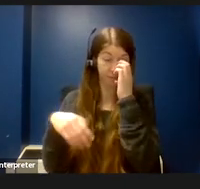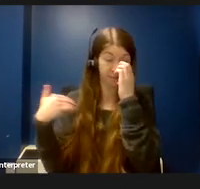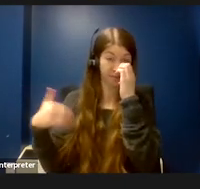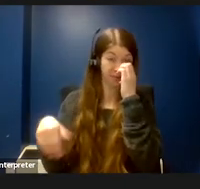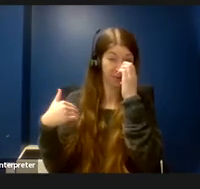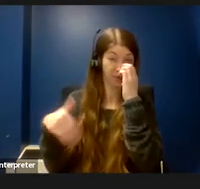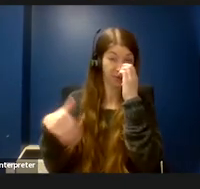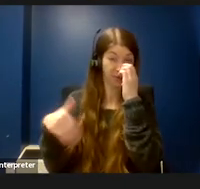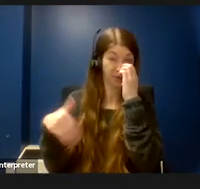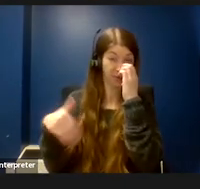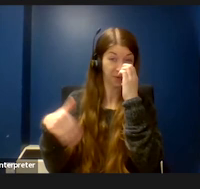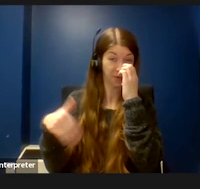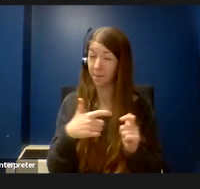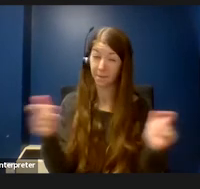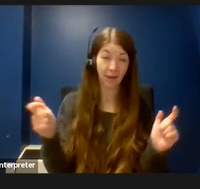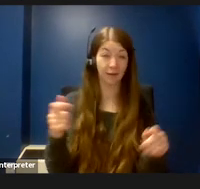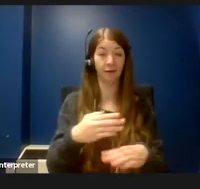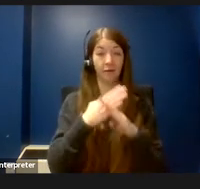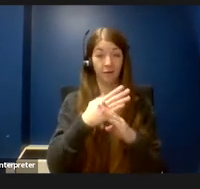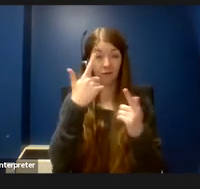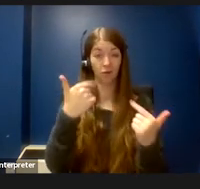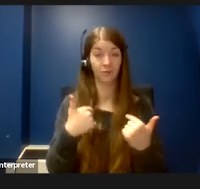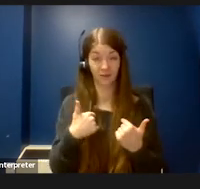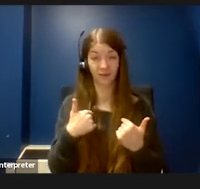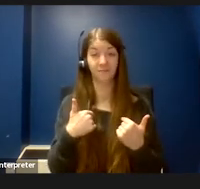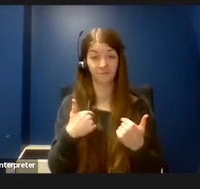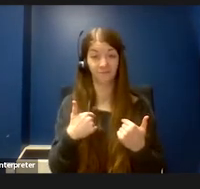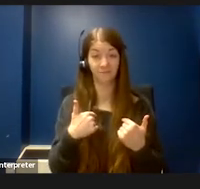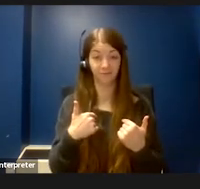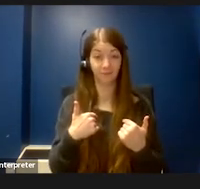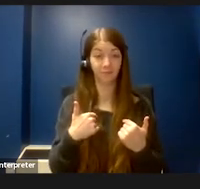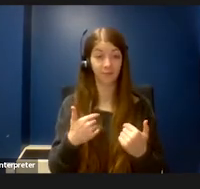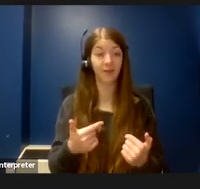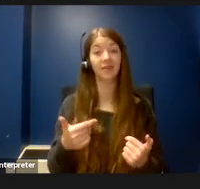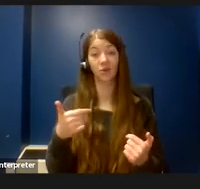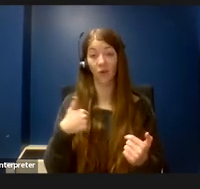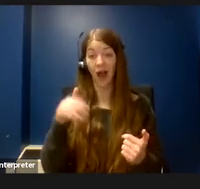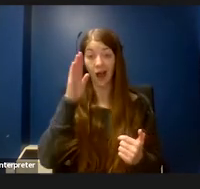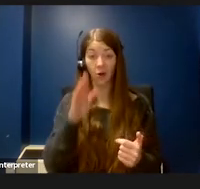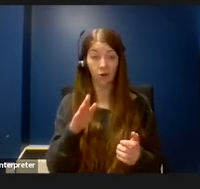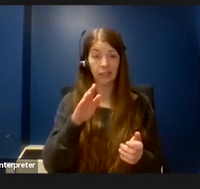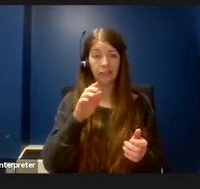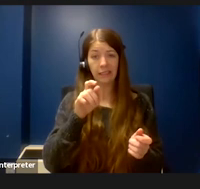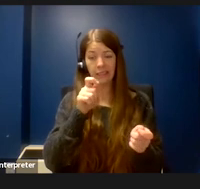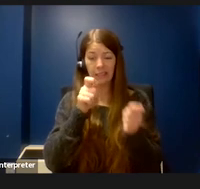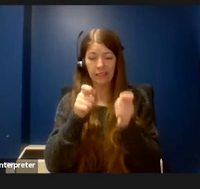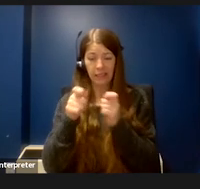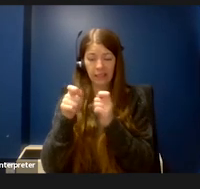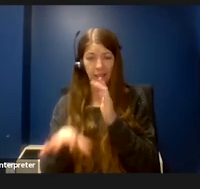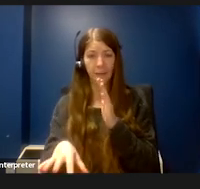huge barrier for me and I ended up choosing talks that were within close proximity to one another